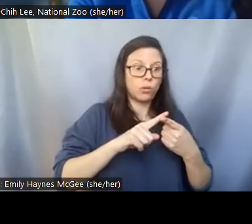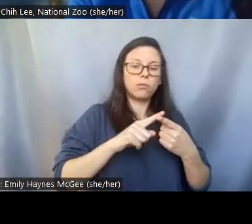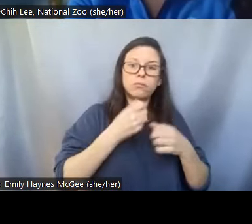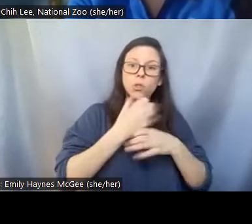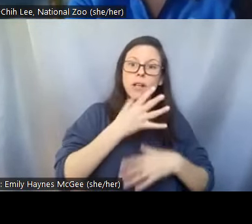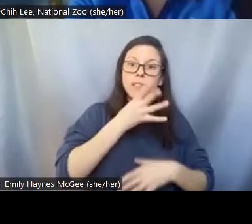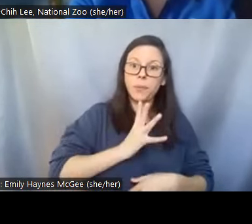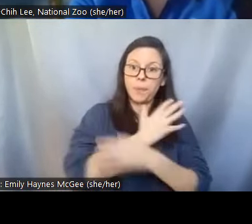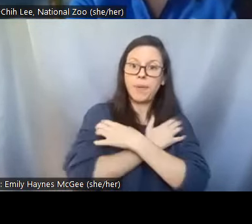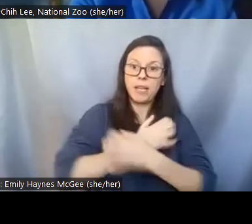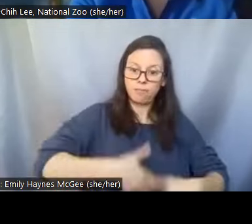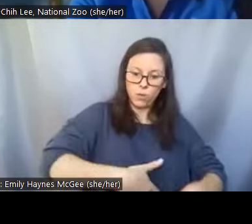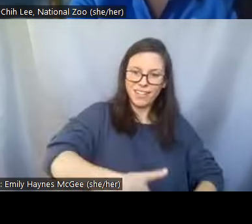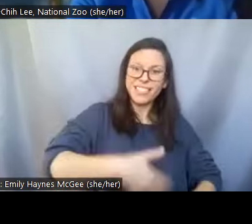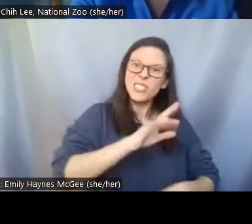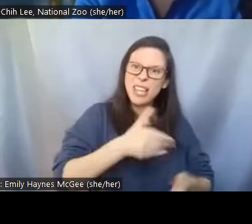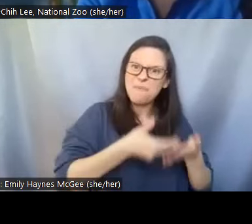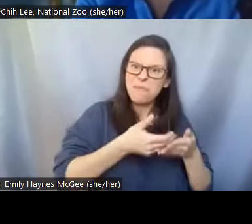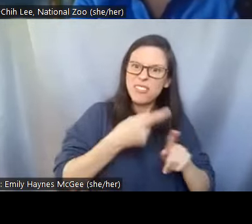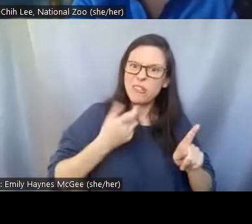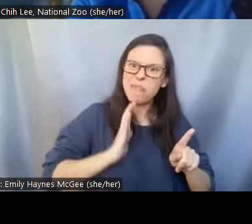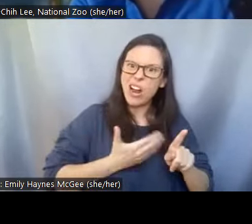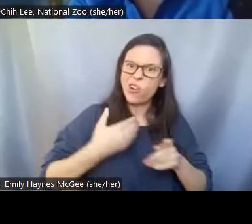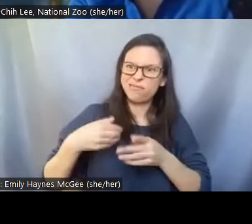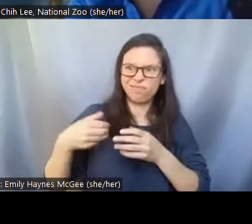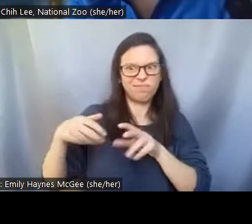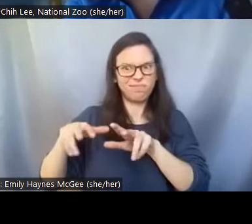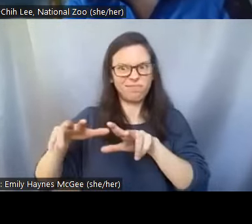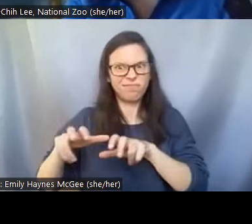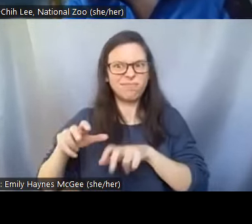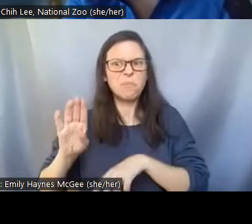Pei-Chih: Well for research it's actually not limited to reproductive research.